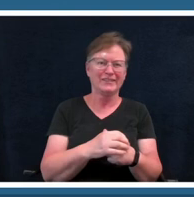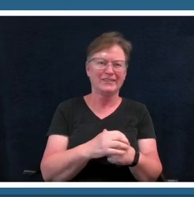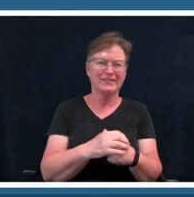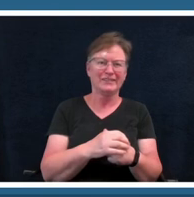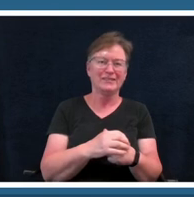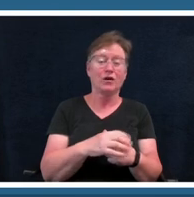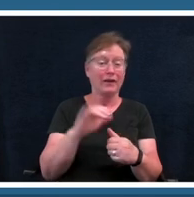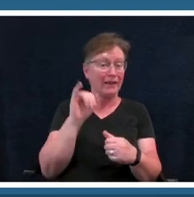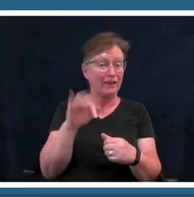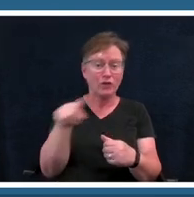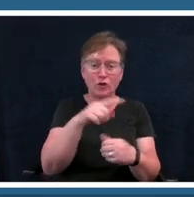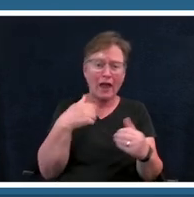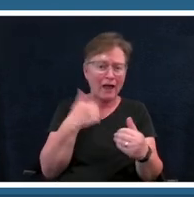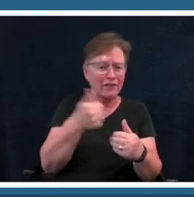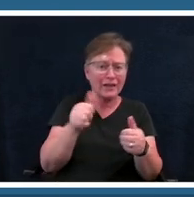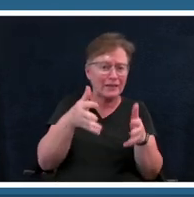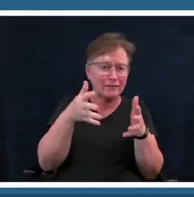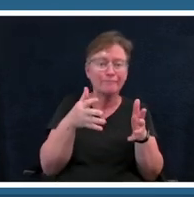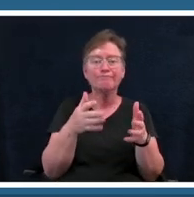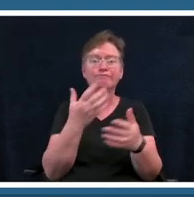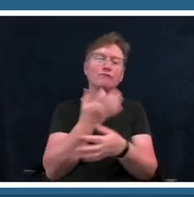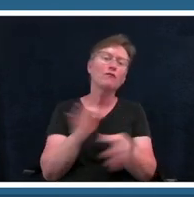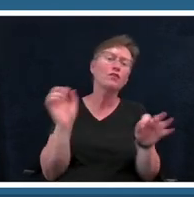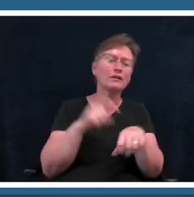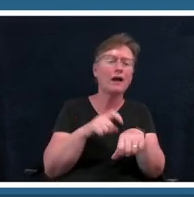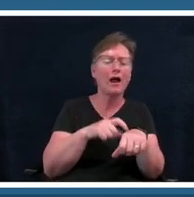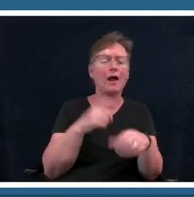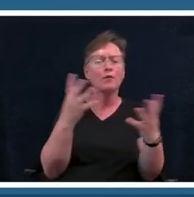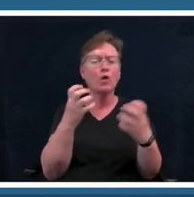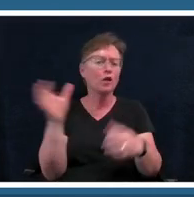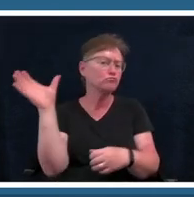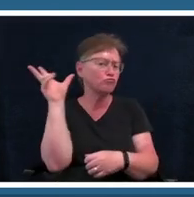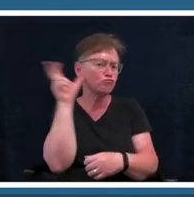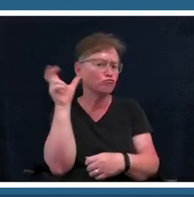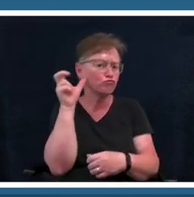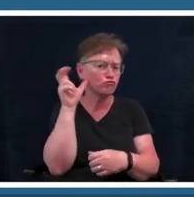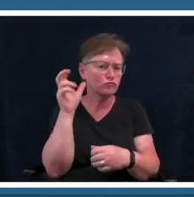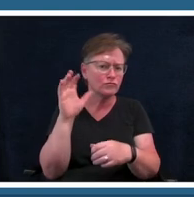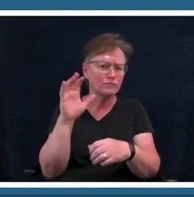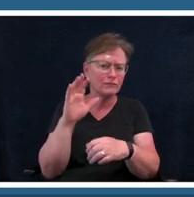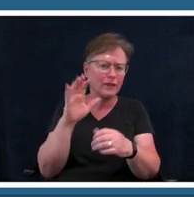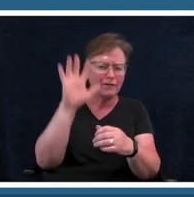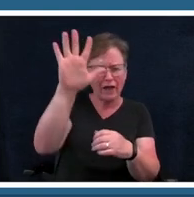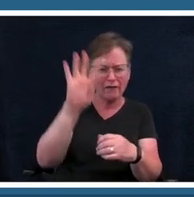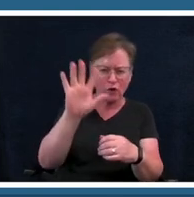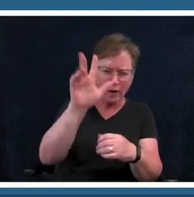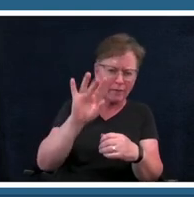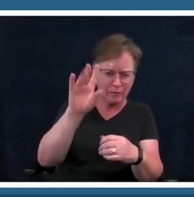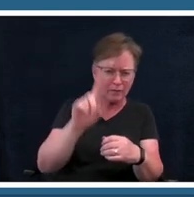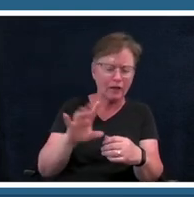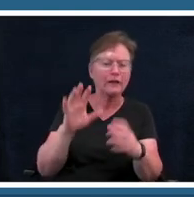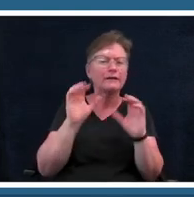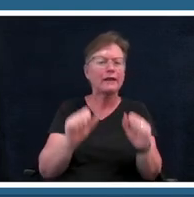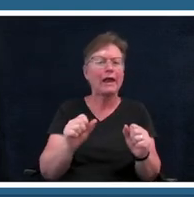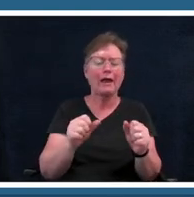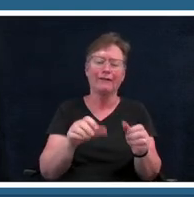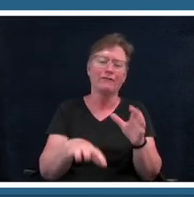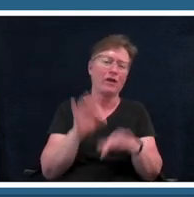to take a look at to how this sounds um you'll definitely be able to find it on